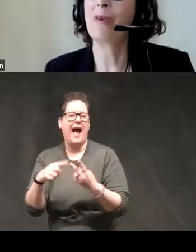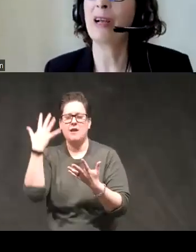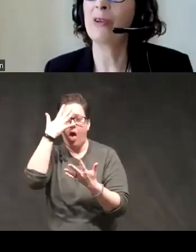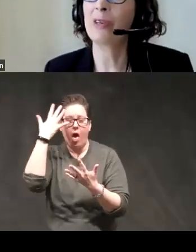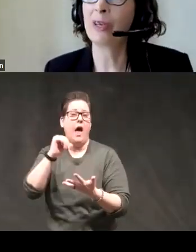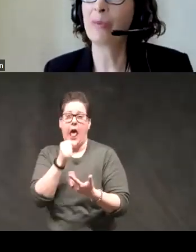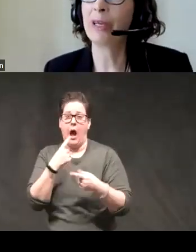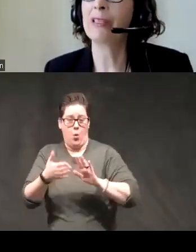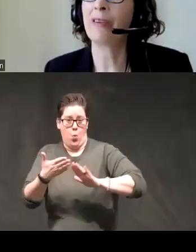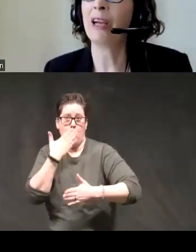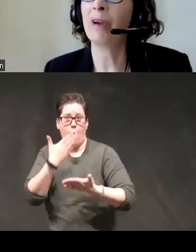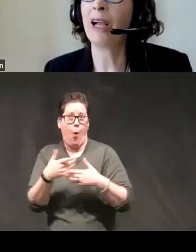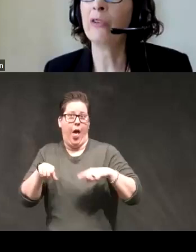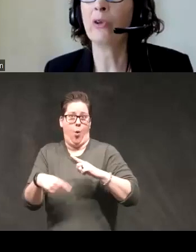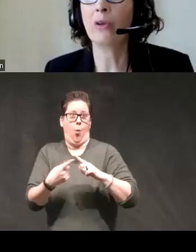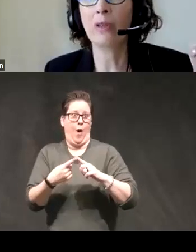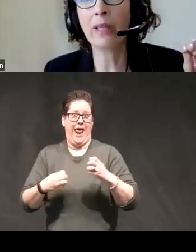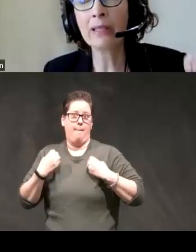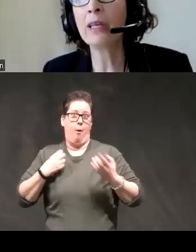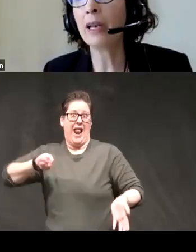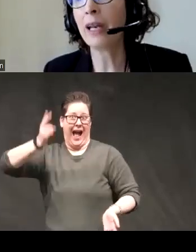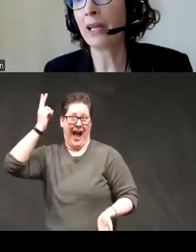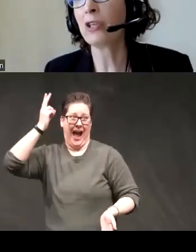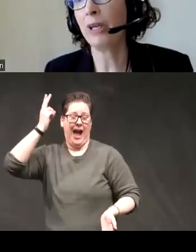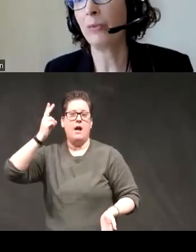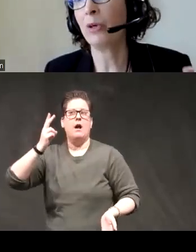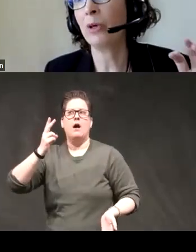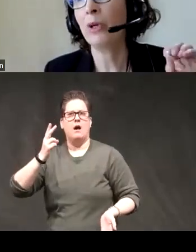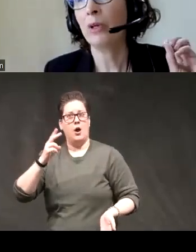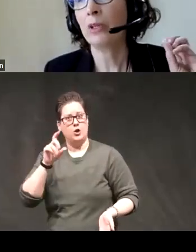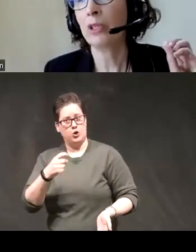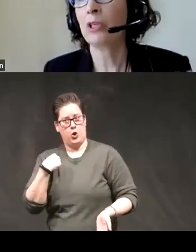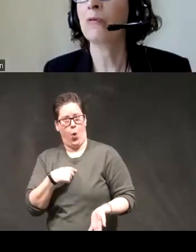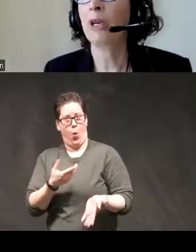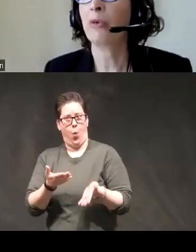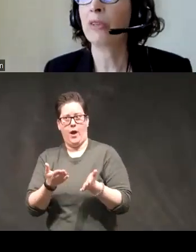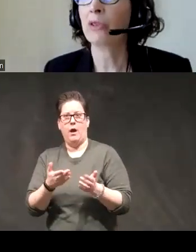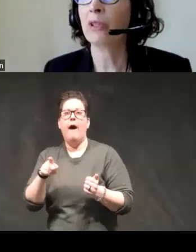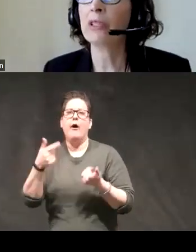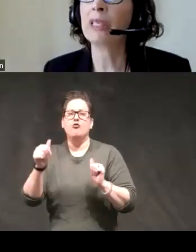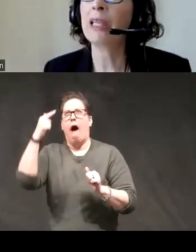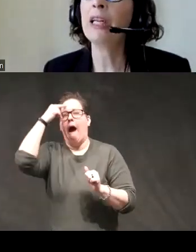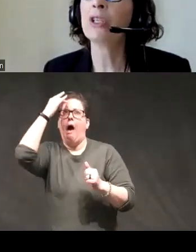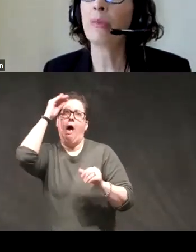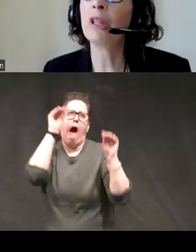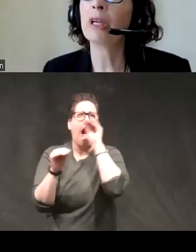well during periods of high arousal let's not ask people to do reappraisal let's teach them other